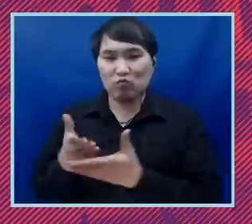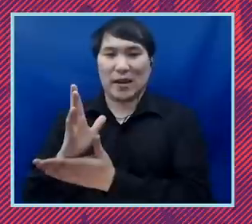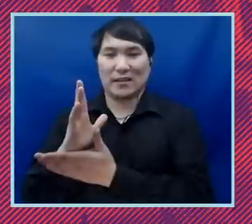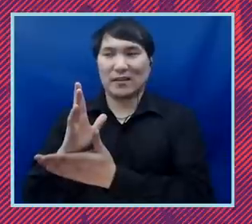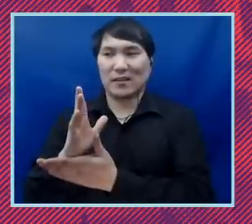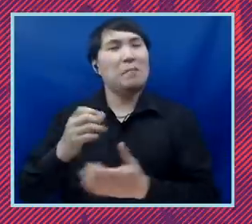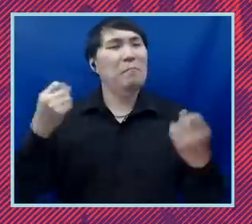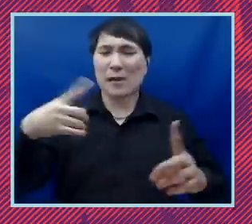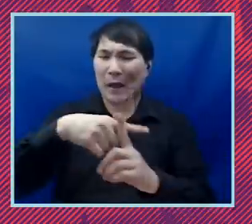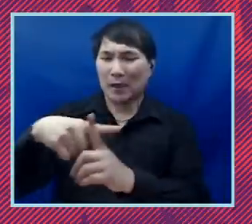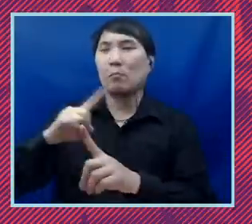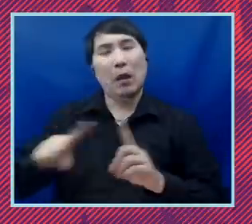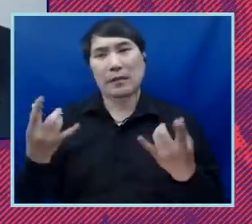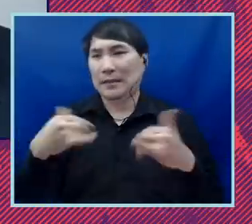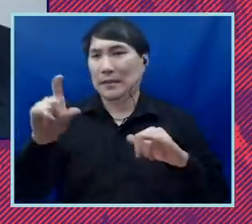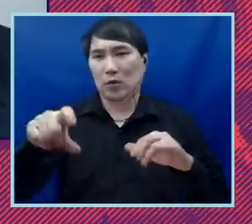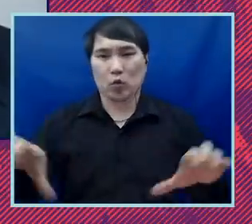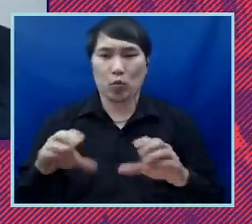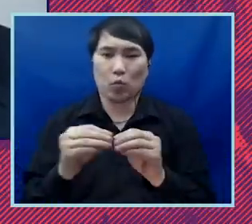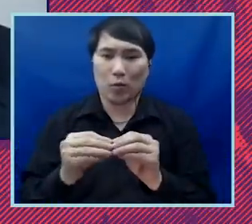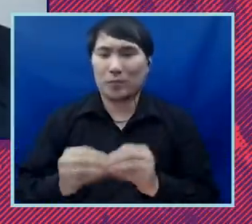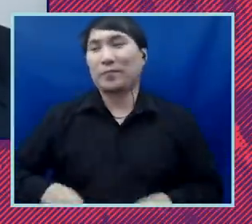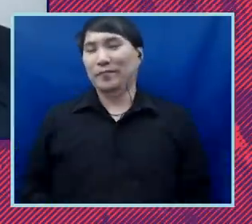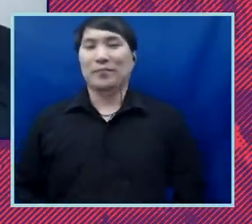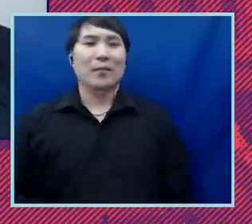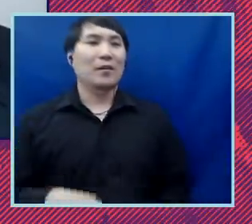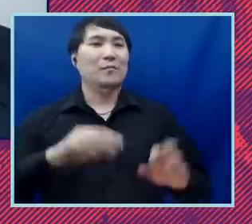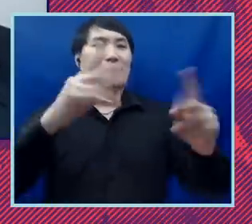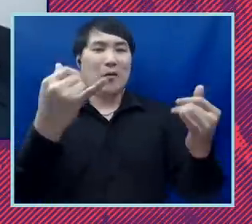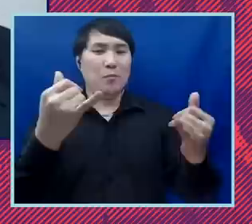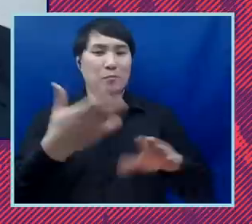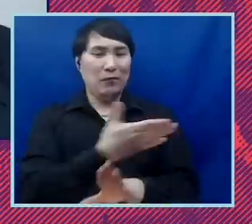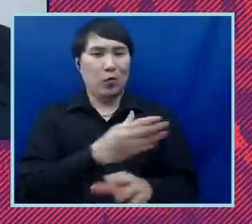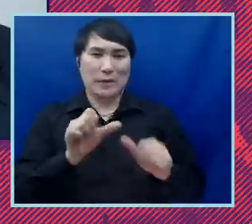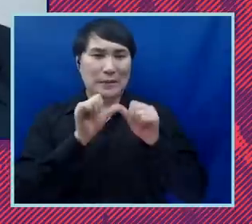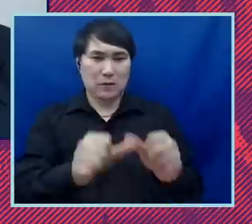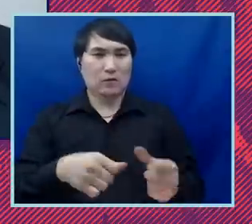much more to do. Yeah. So before we go into what else is there to do, I think, I mean, the one